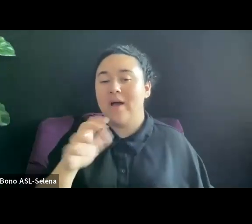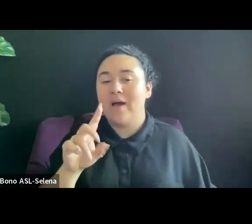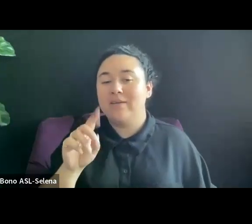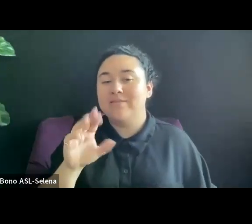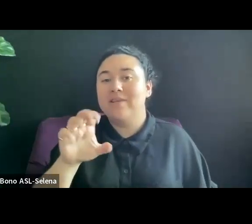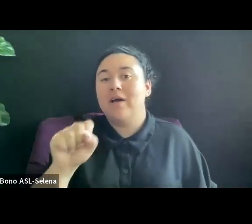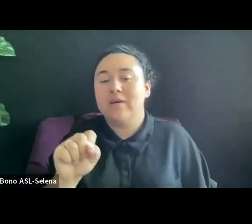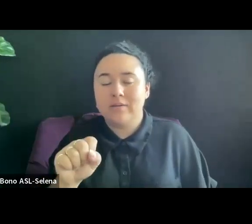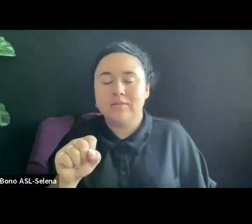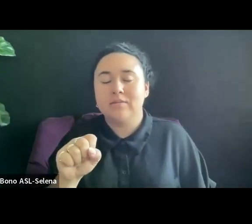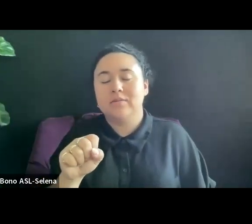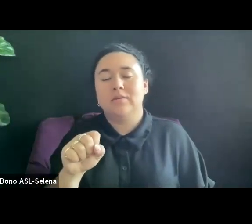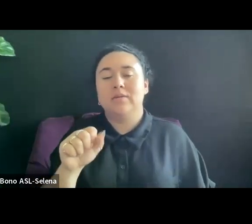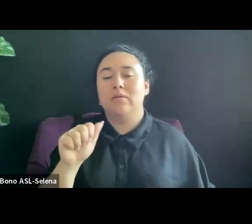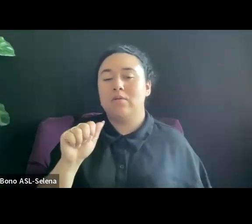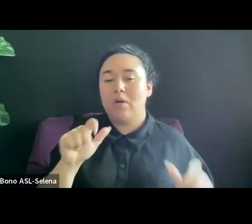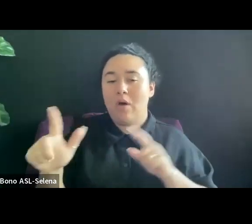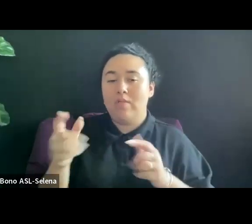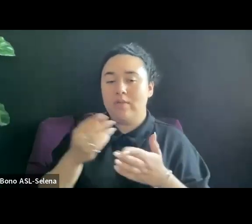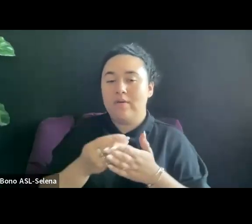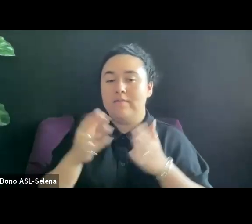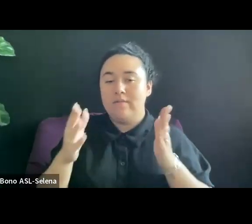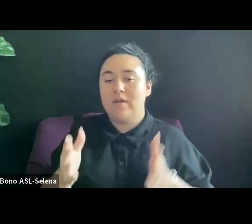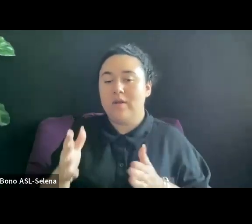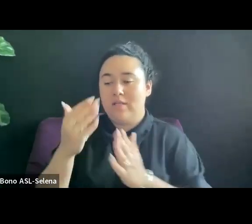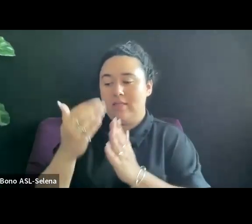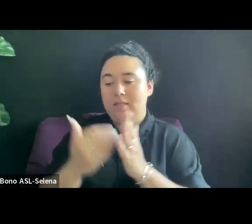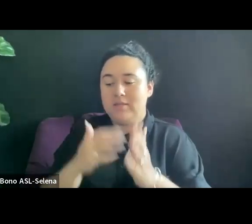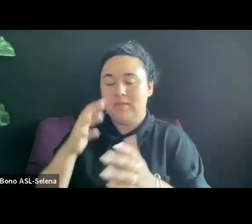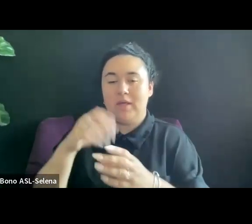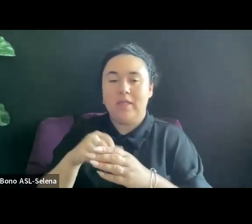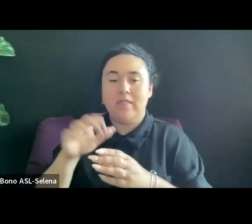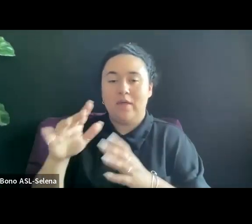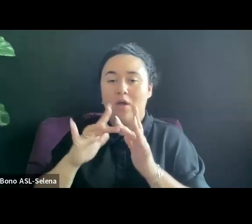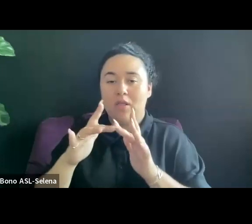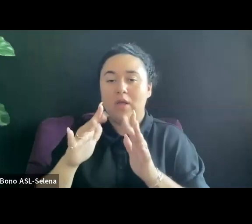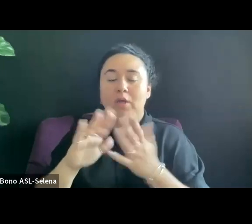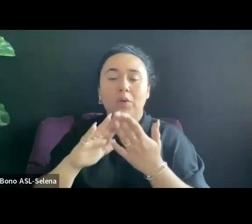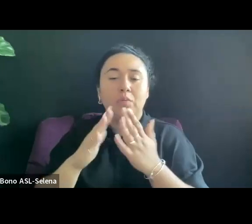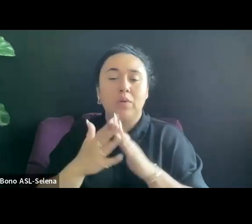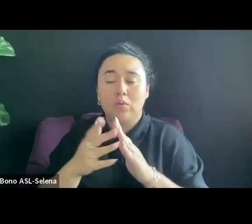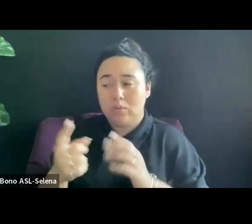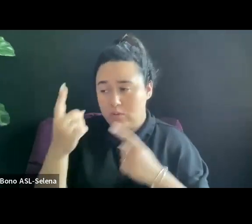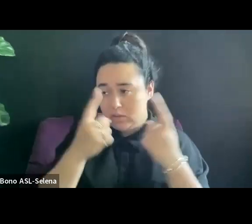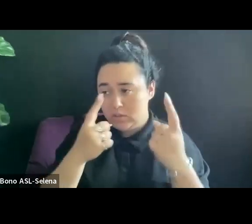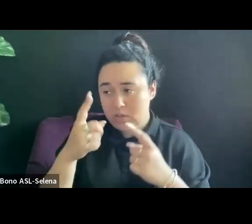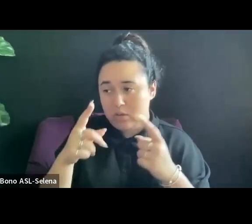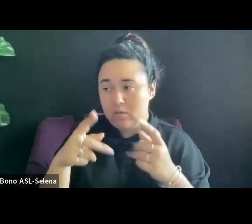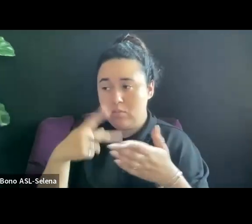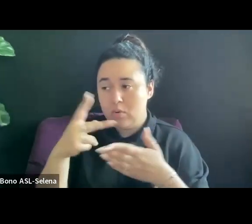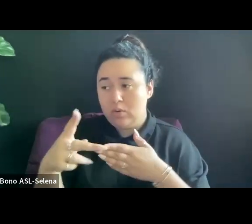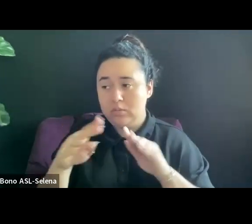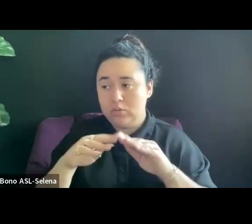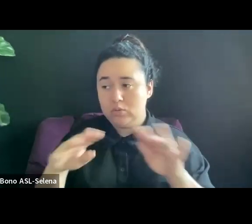COMMUNITY TO ASK THEM IF THEY WOULD CONSIDER PROGRAMMING DISTRIBUTION TRAINING FOR THEIR FILMMAKER S.